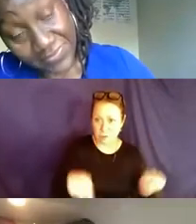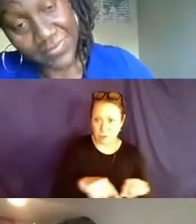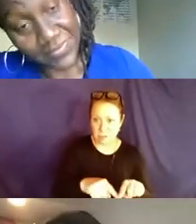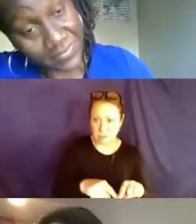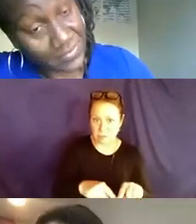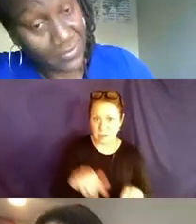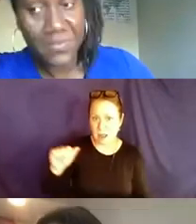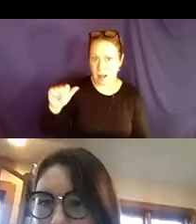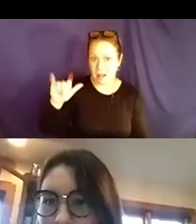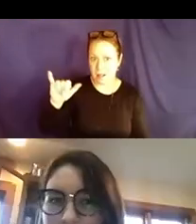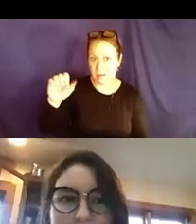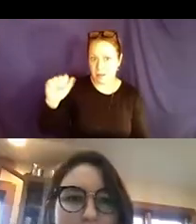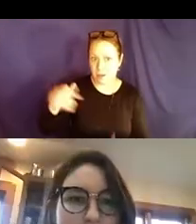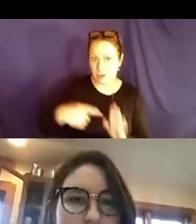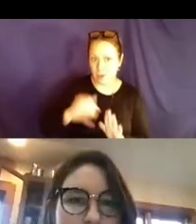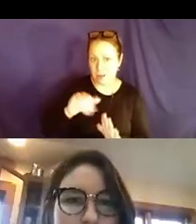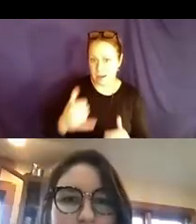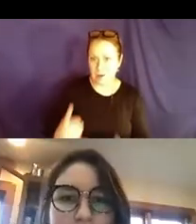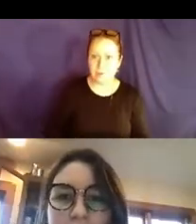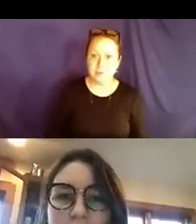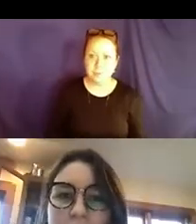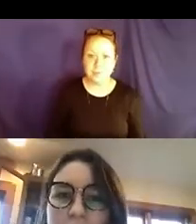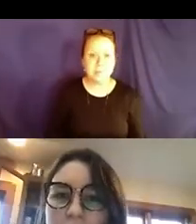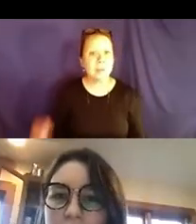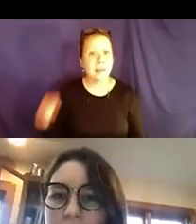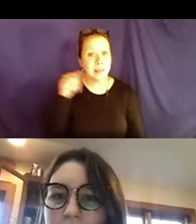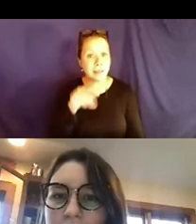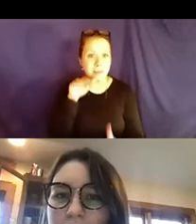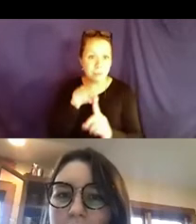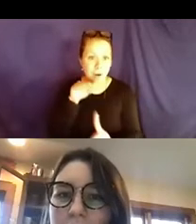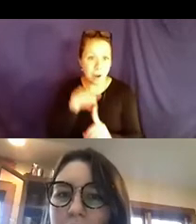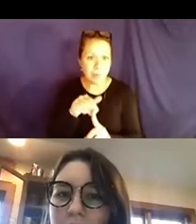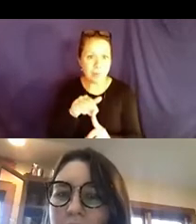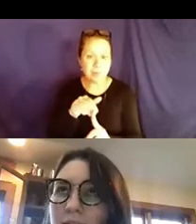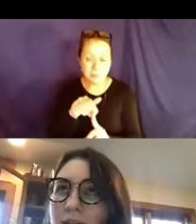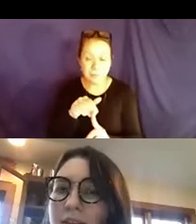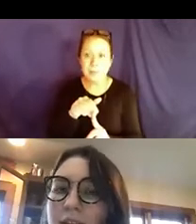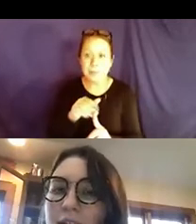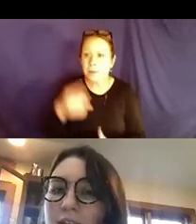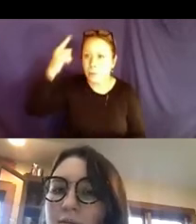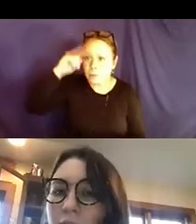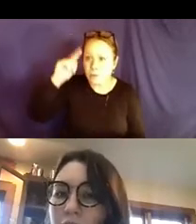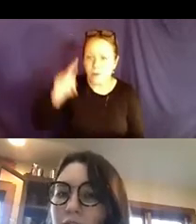to the jam board that is being projected on the screen now by